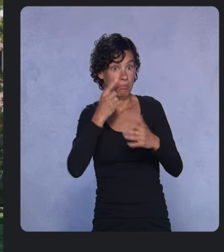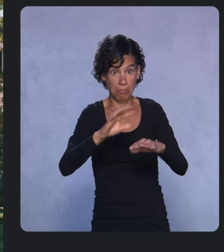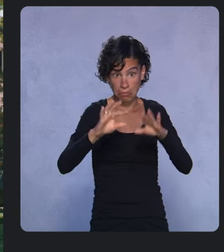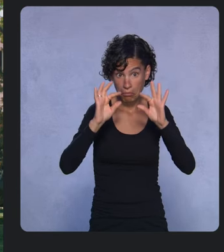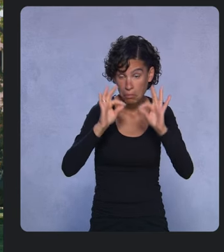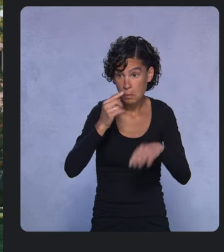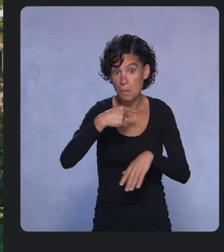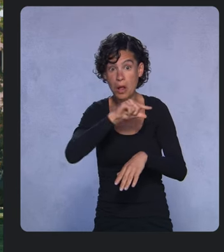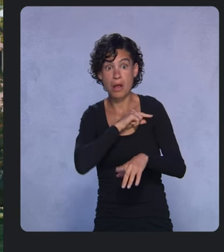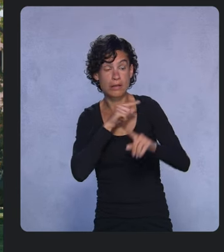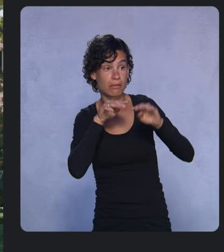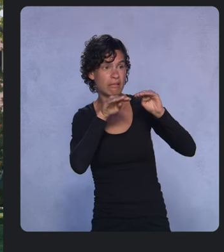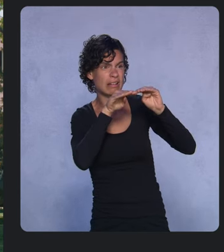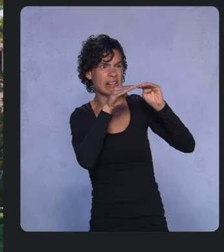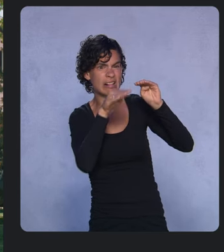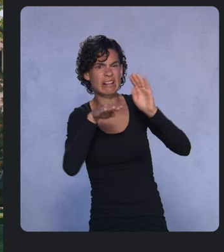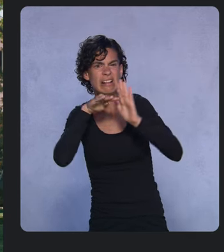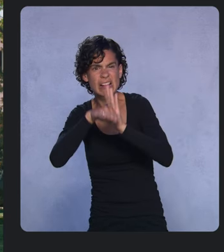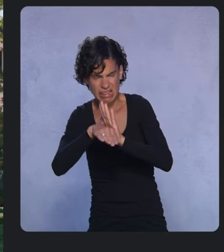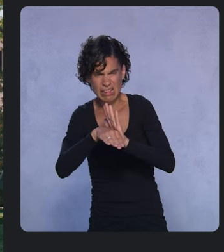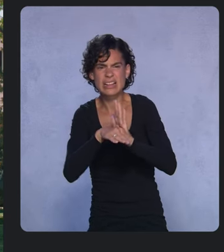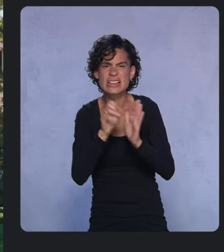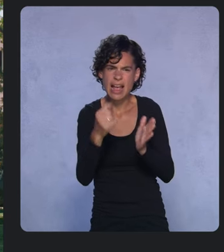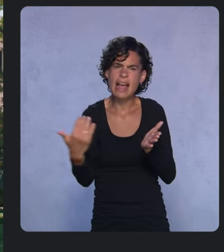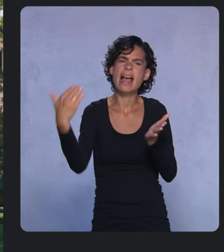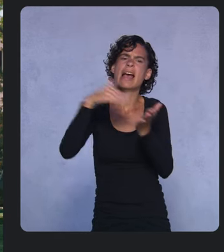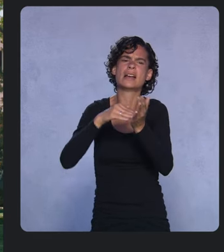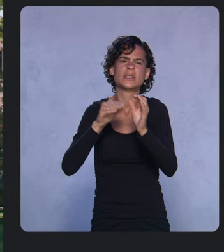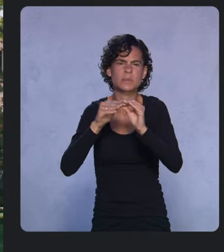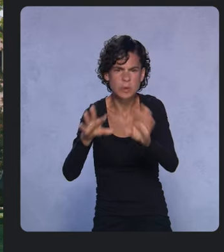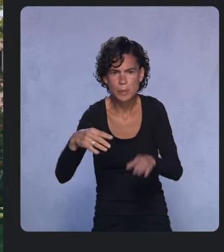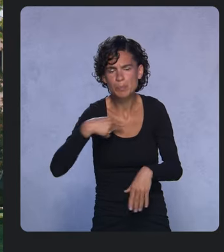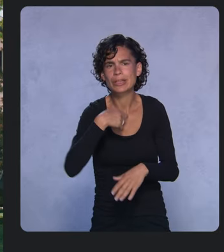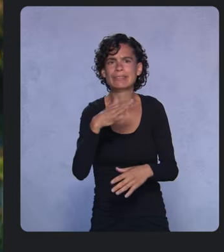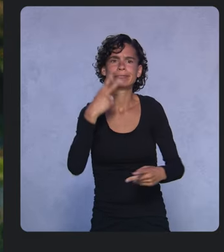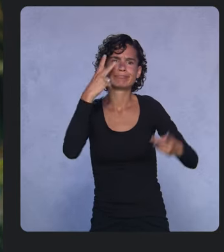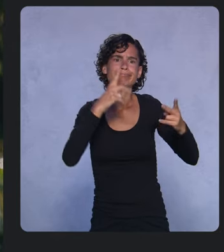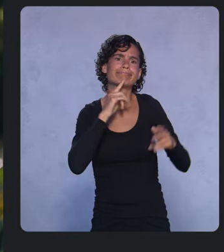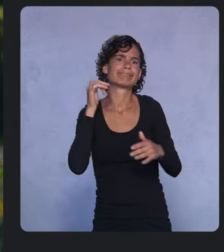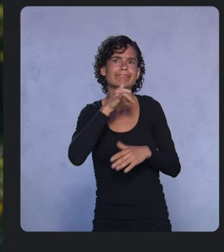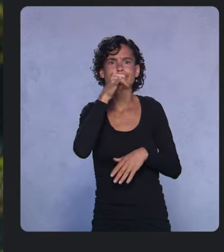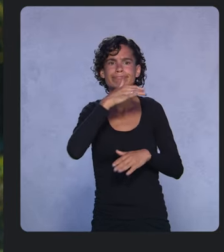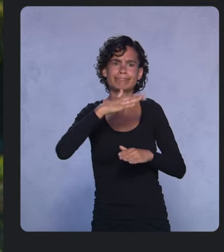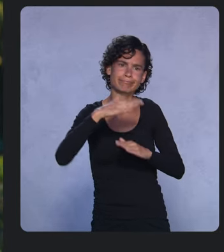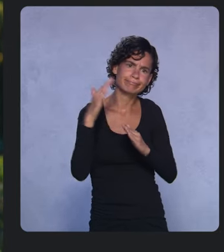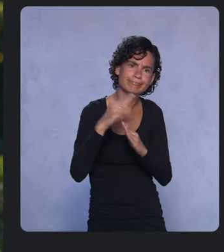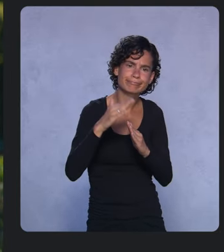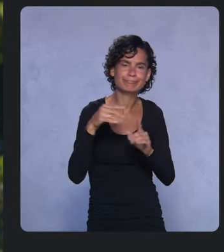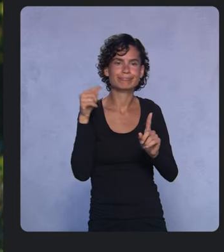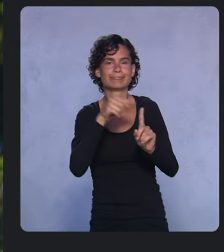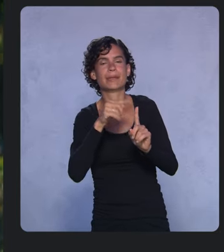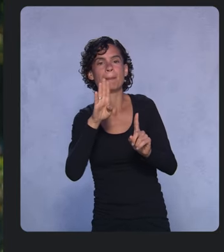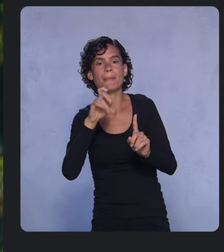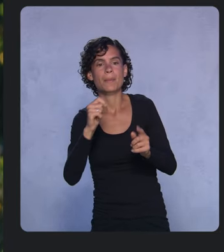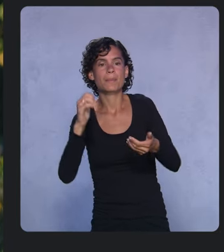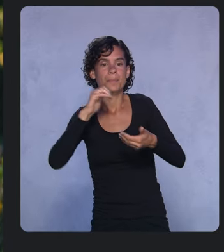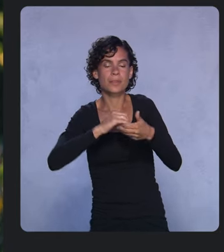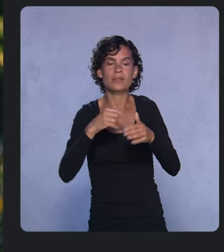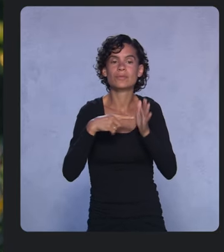And we’ve already seen some great use cases from our beta partners: for example, Portal Telemedicina, a Brazilian healthcare startup,